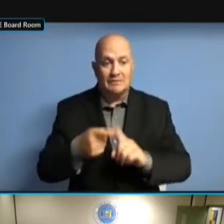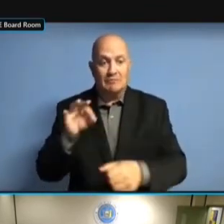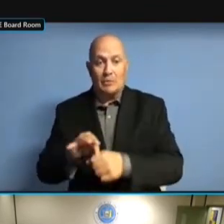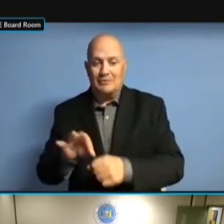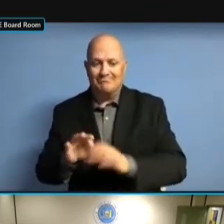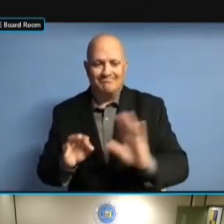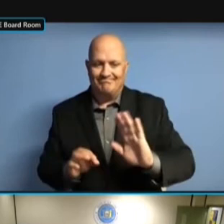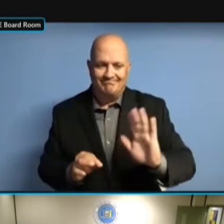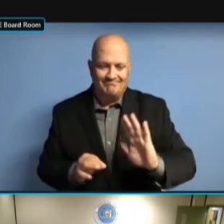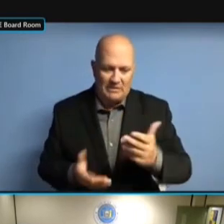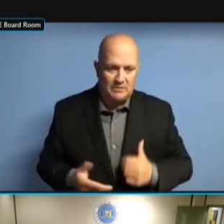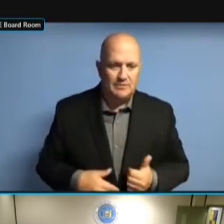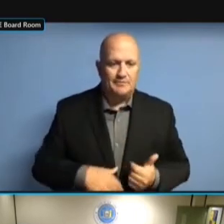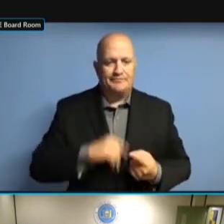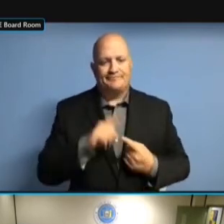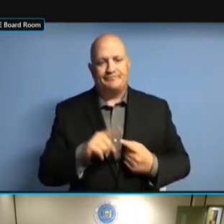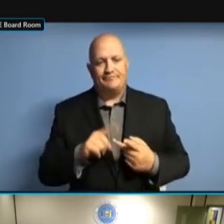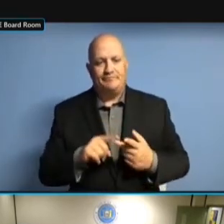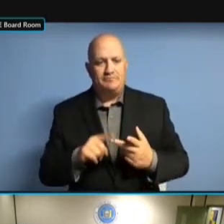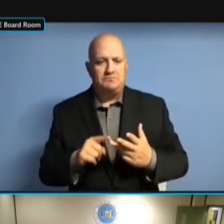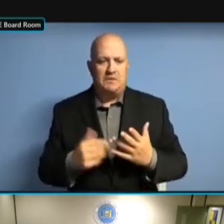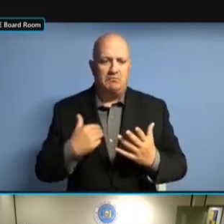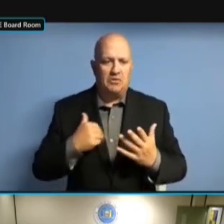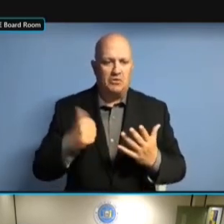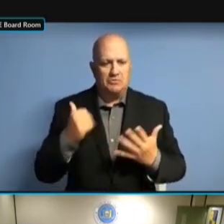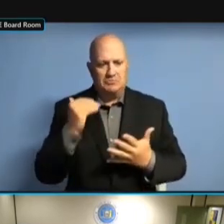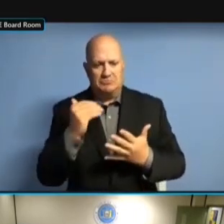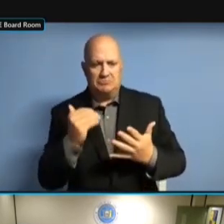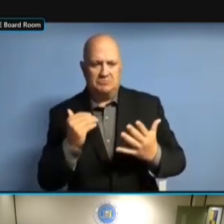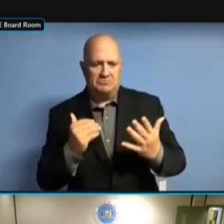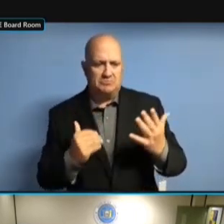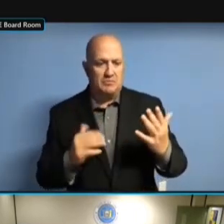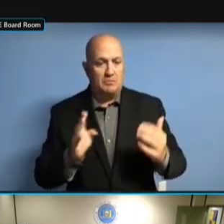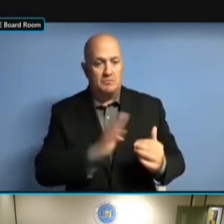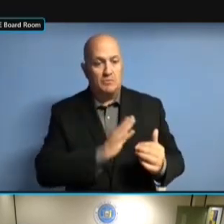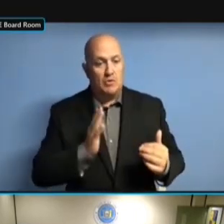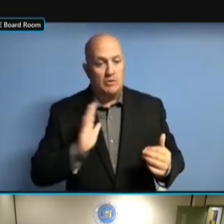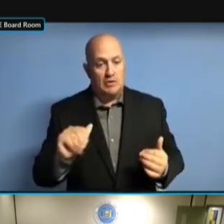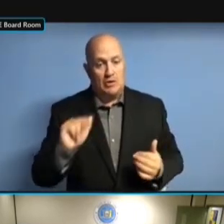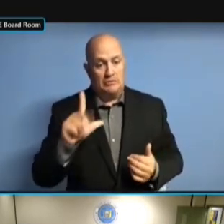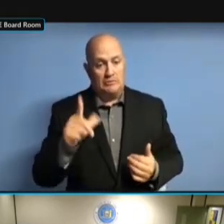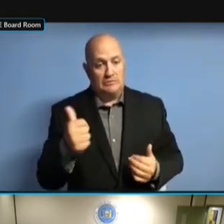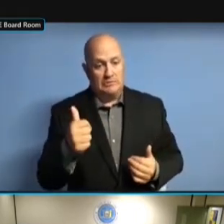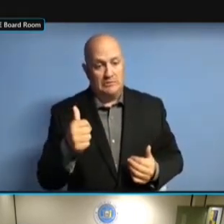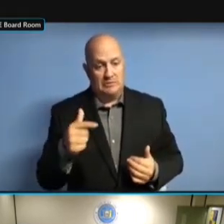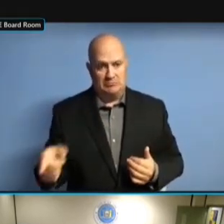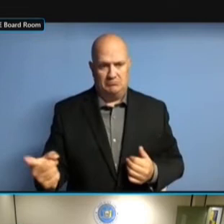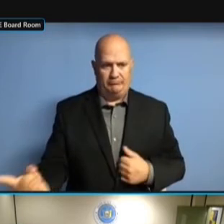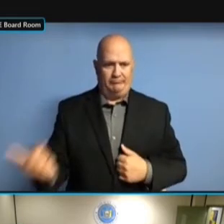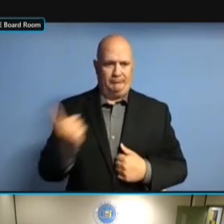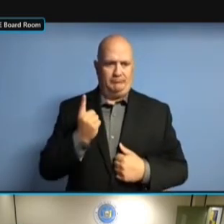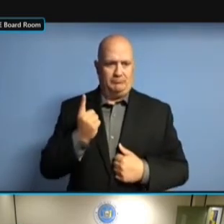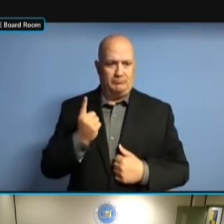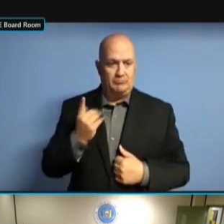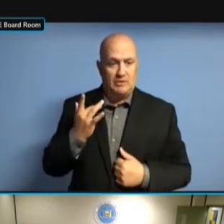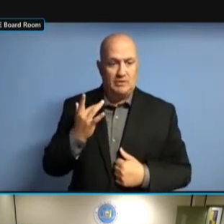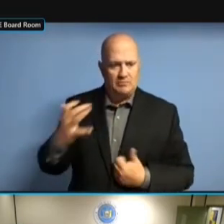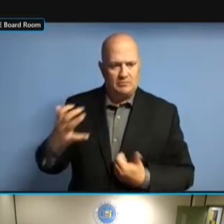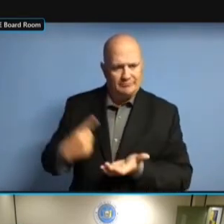DID COME TO THE BOARD ON AUGUST DID COME TO THE BOARD ON AUGUST 10 DID COME TO THE BOARD ON AUGUST 10 TO DID COME TO THE BOARD ON AUGUST 10 TO HAVE DID COME TO THE BOARD ON AUGUST 10 TO HAVE A DID COME TO THE BOARD ON AUGUST 10 TO HAVE A DISCUSSION 10 TO HAVE A DISCUSSION 10 TO HAVE A DISCUSSION REGARDING 10 TO HAVE A DISCUSSION REGARDING THE 10 TO HAVE A DISCUSSION REGARDING THE DISCREPANCIES 10 TO HAVE A DISCUSSION REGARDING THE DISCREPANCIES THAT REGARDING THE DISCREPANCIES THAT REGARDING THE DISCREPANCIES THAT WERE REGARDING THE DISCREPANCIES THAT WERE CITED REGARDING THE DISCREPANCIES THAT WERE CITED IN REGARDING THE DISCREPANCIES THAT WERE CITED IN THE REGARDING THE DISCREPANCIES THAT WERE CITED IN THE LAST REGARDING THE DISCREPANCIES THAT WERE CITED IN THE LAST REPORT